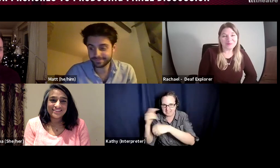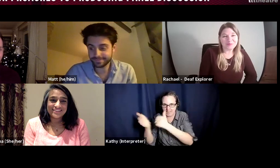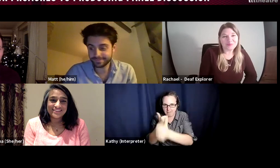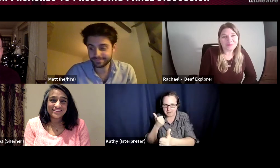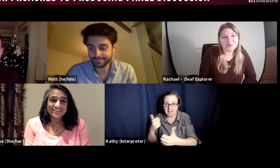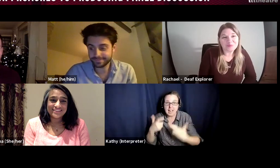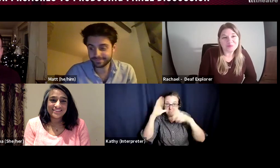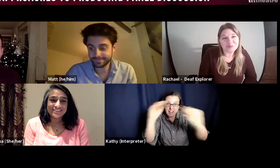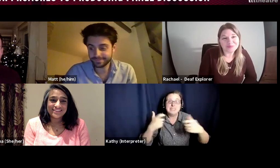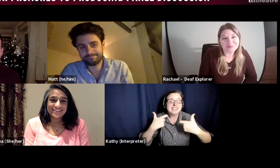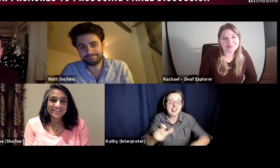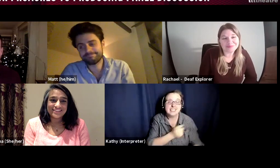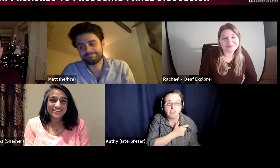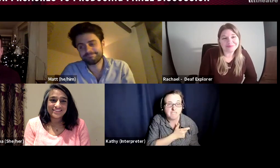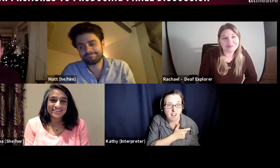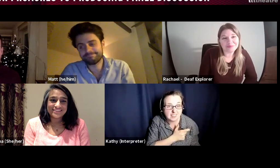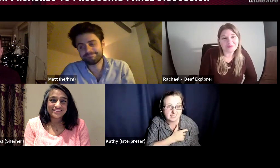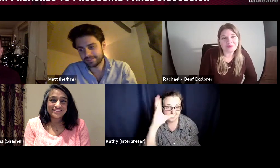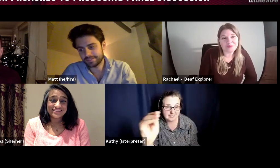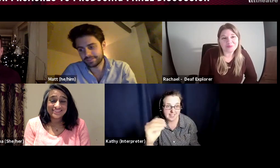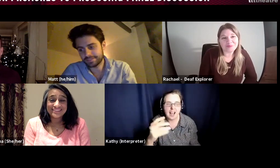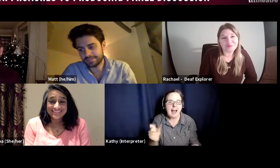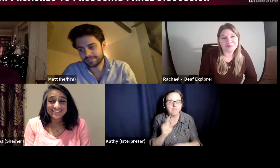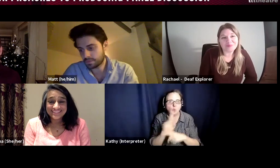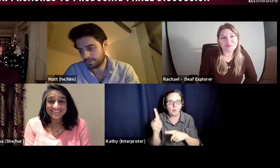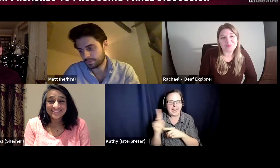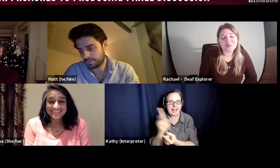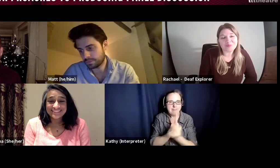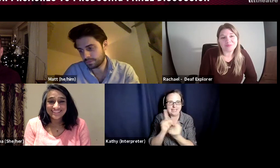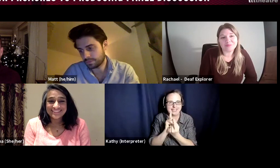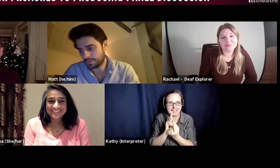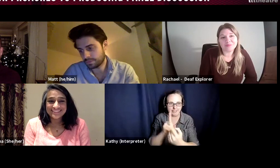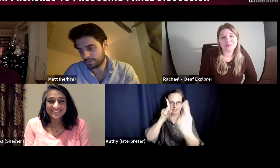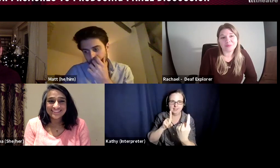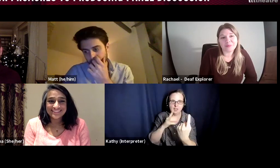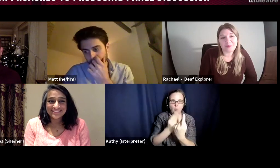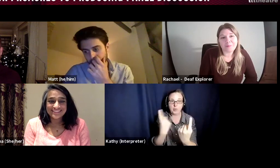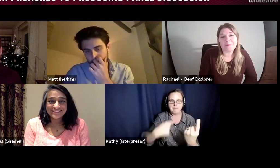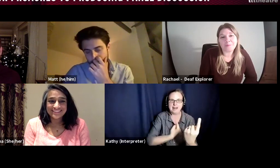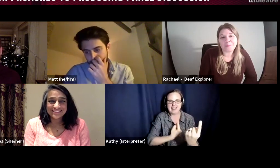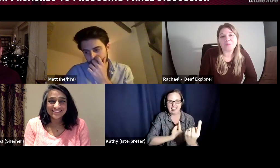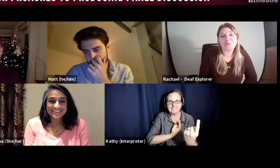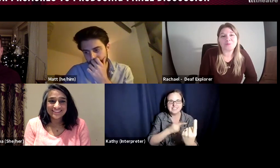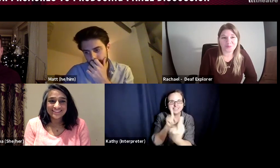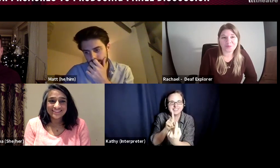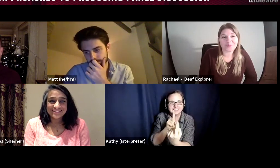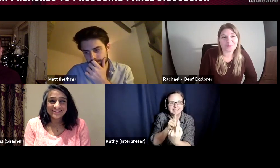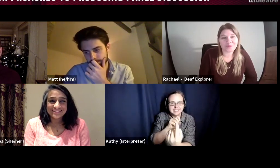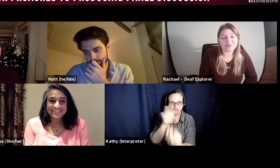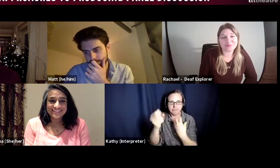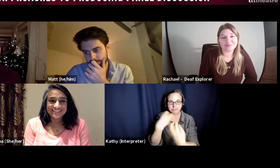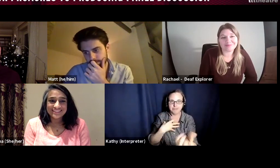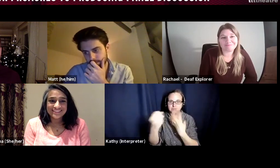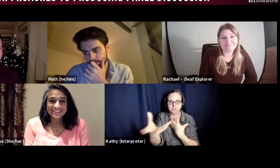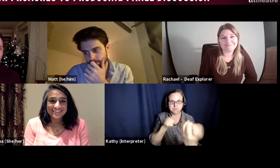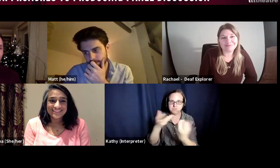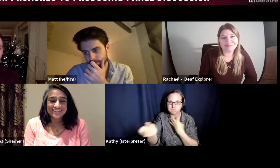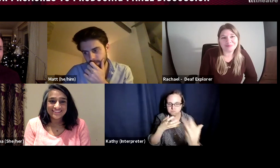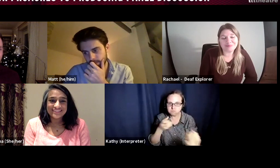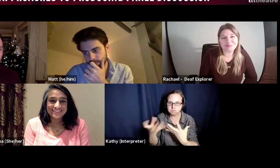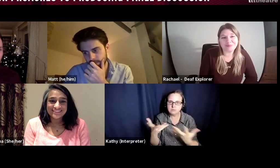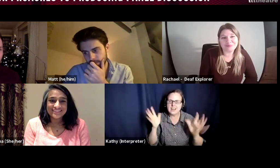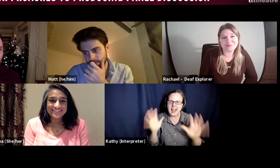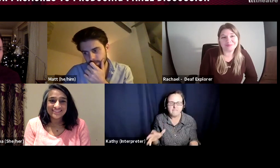And it's bizarre. So, I think my advice on that is just to let go and accept that we all make